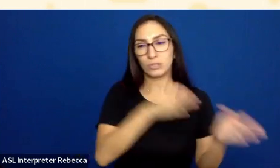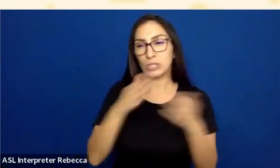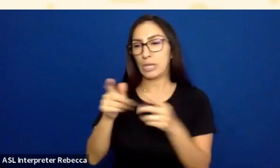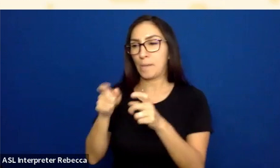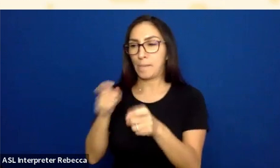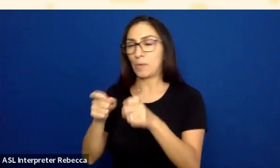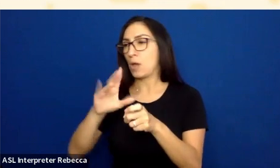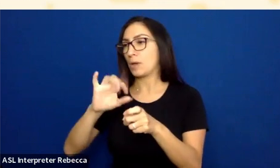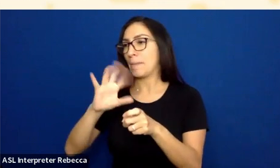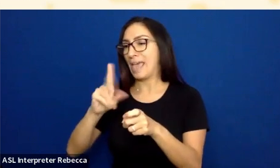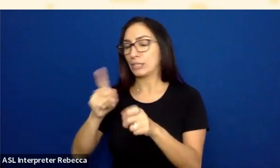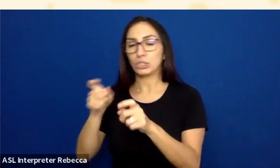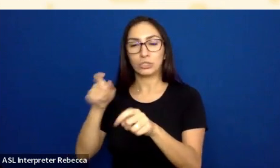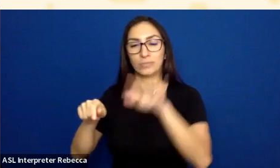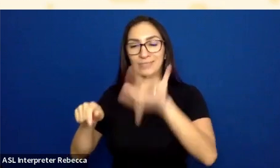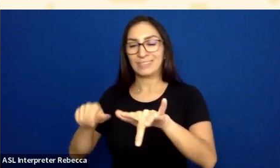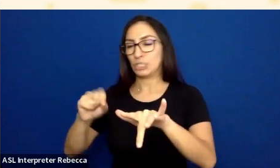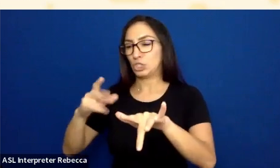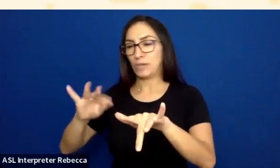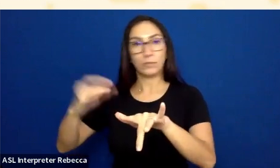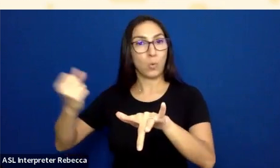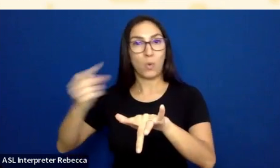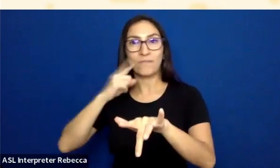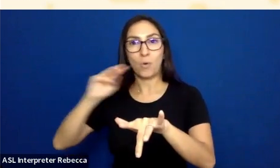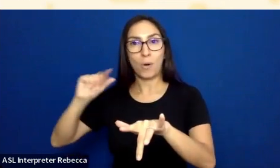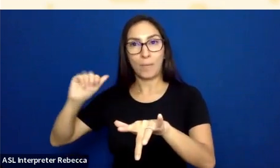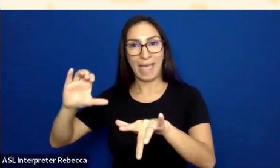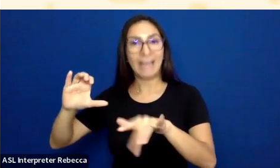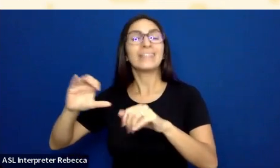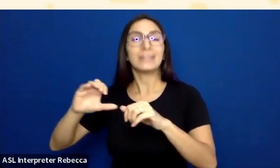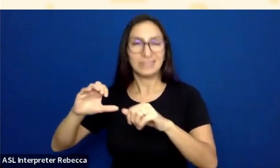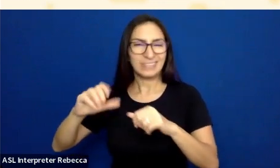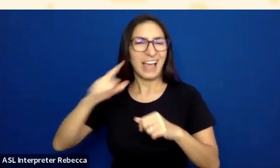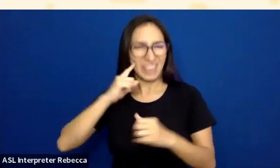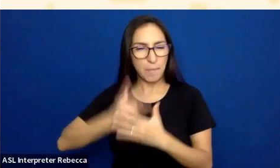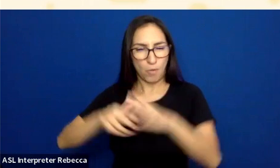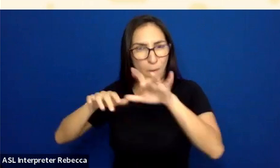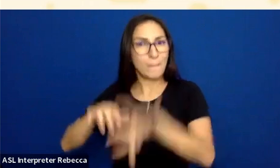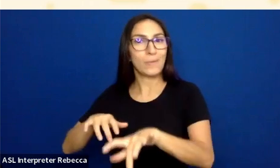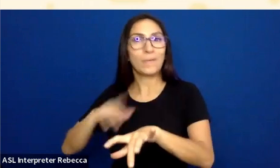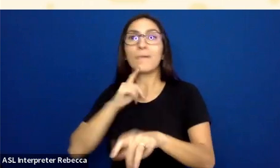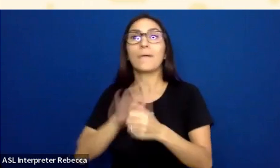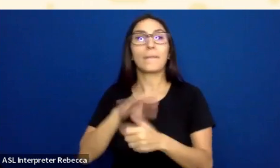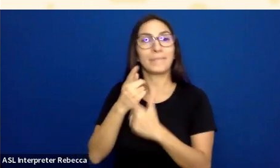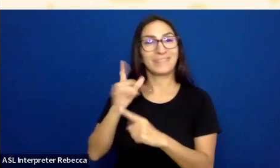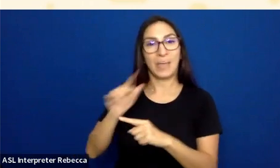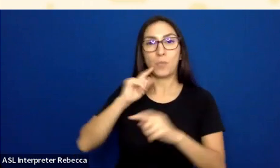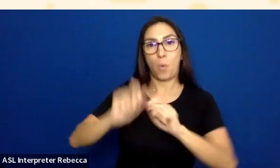But I think it's Command-Shift C on Mac, and it will open this Developer Tools, and it will also open this mouse inspector.